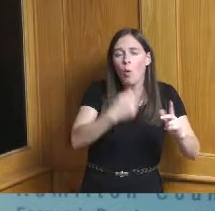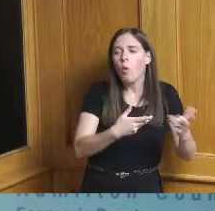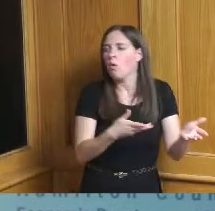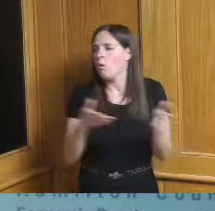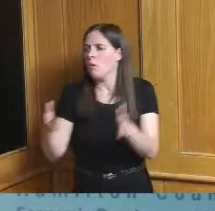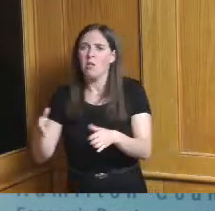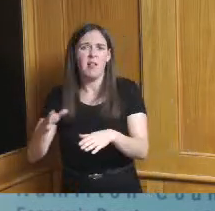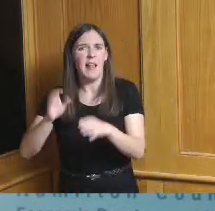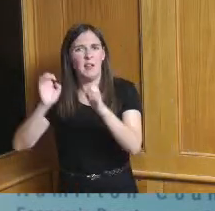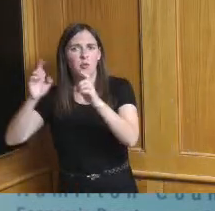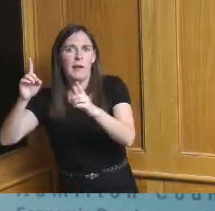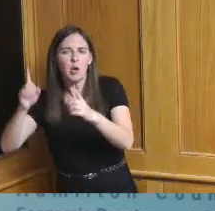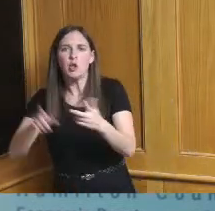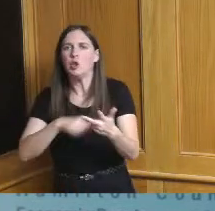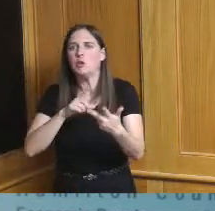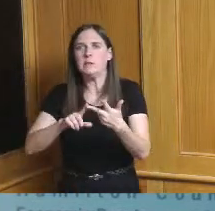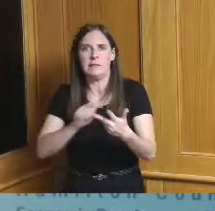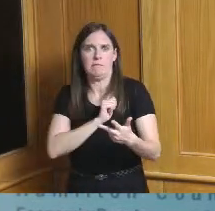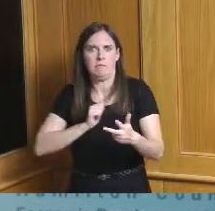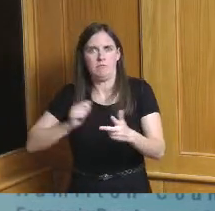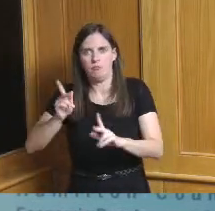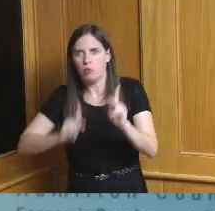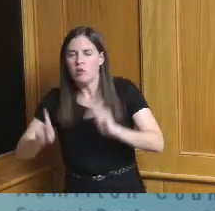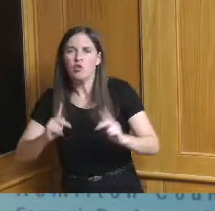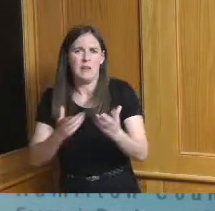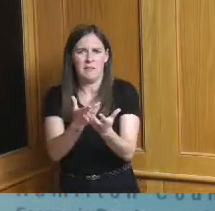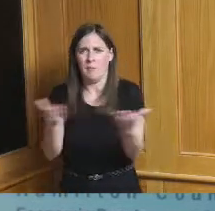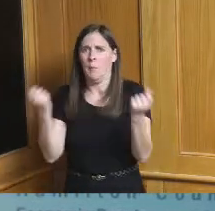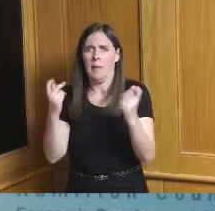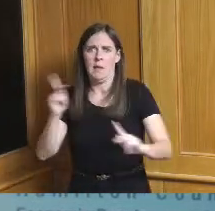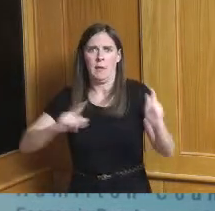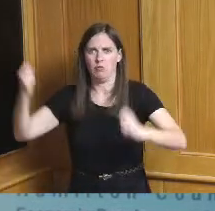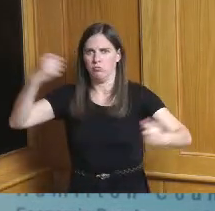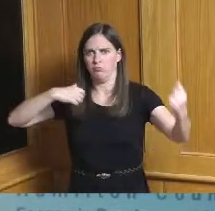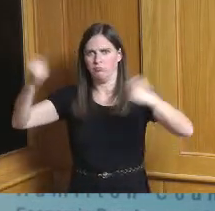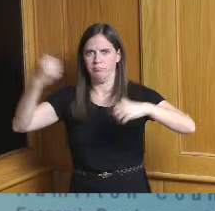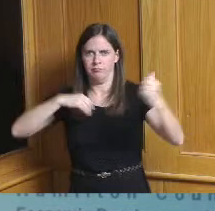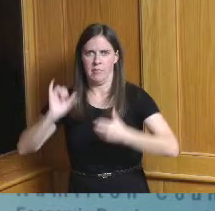and economic development practitioners to name a few this also includes the port authority and